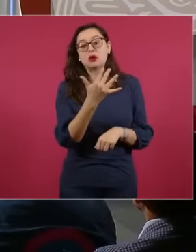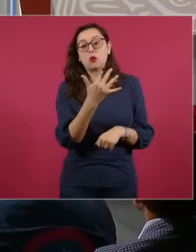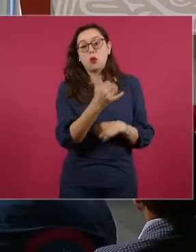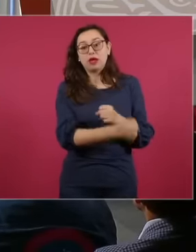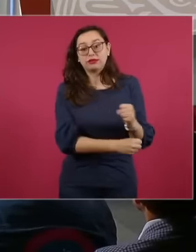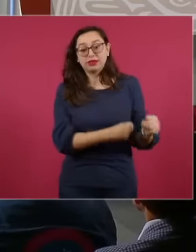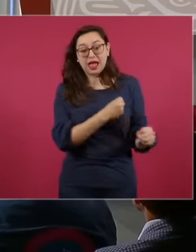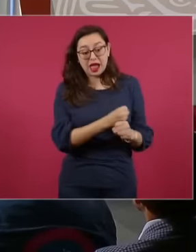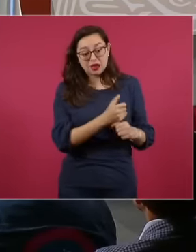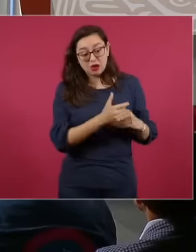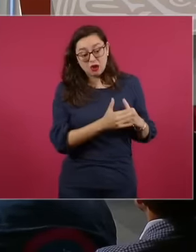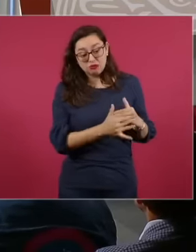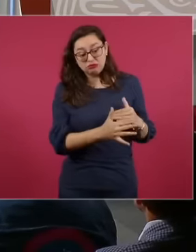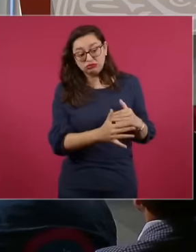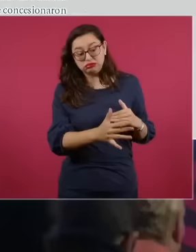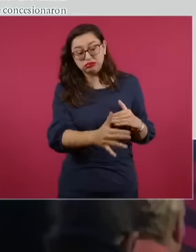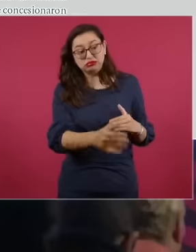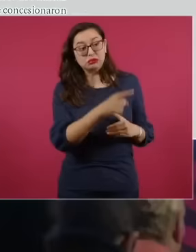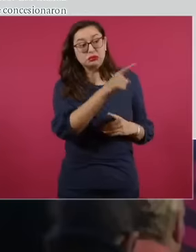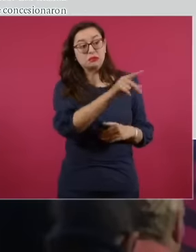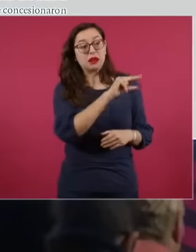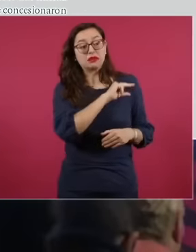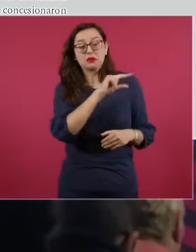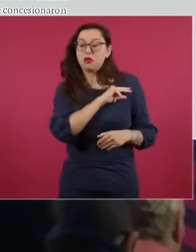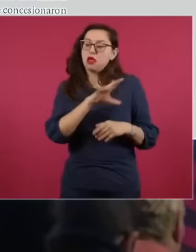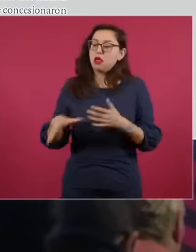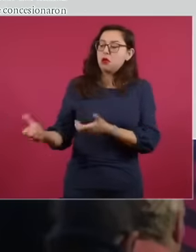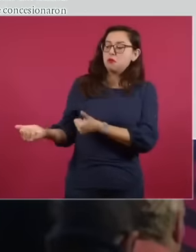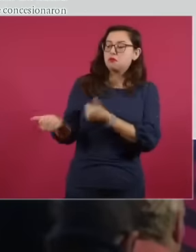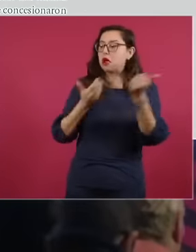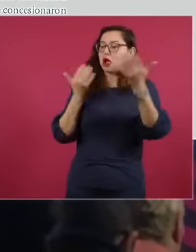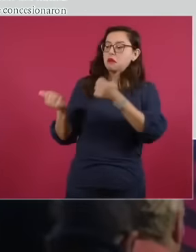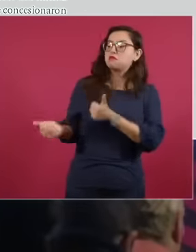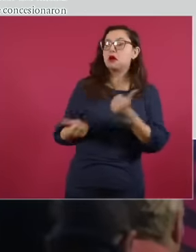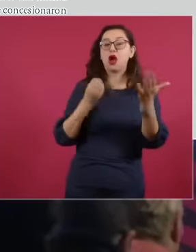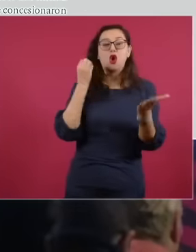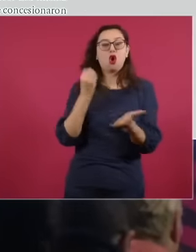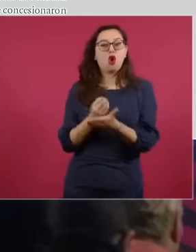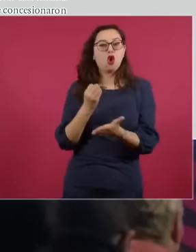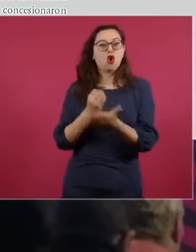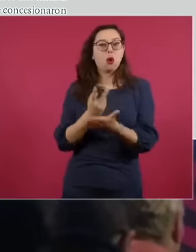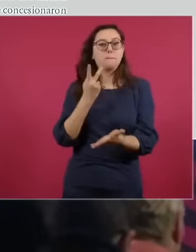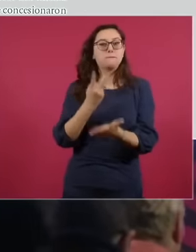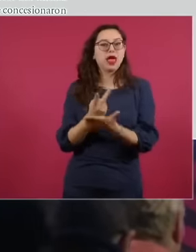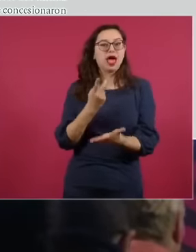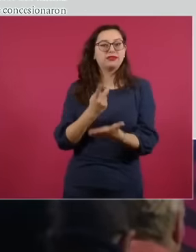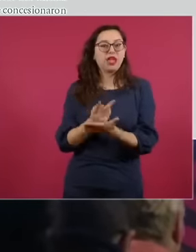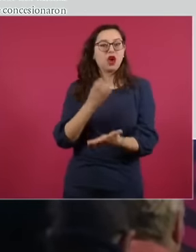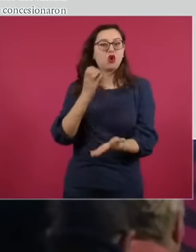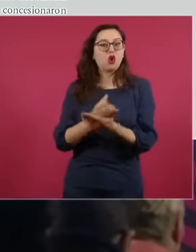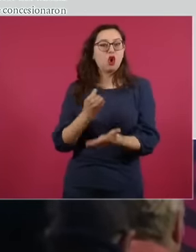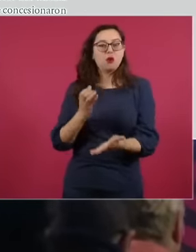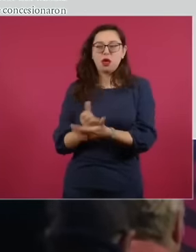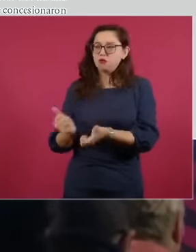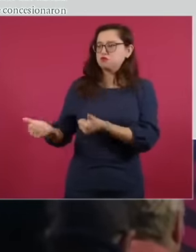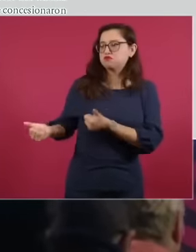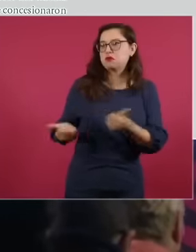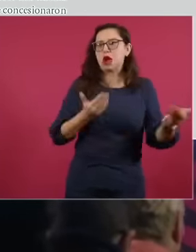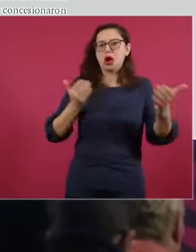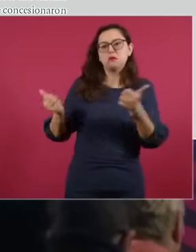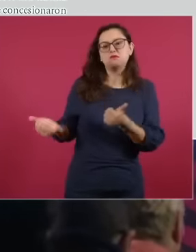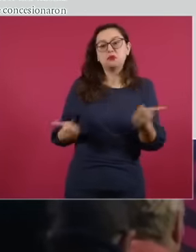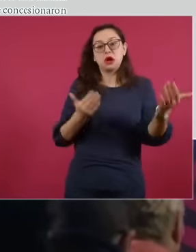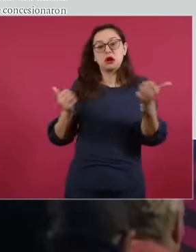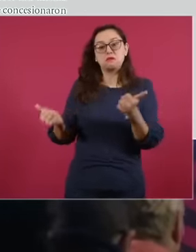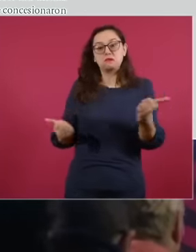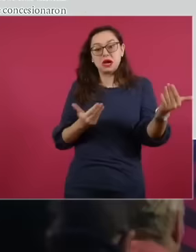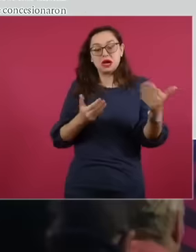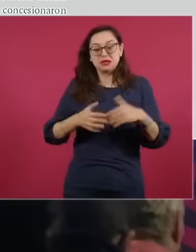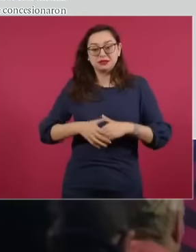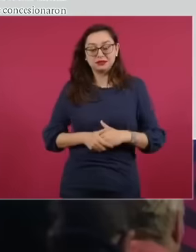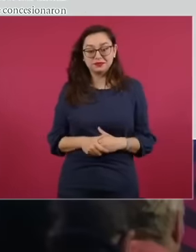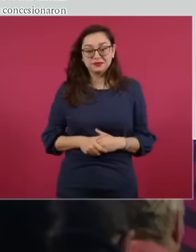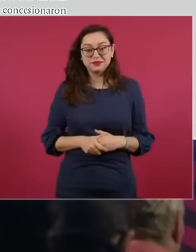exploitation of gold, silver and copper, they eliminated the limits of the surface that could be